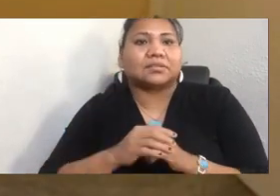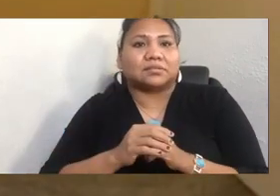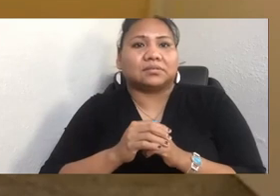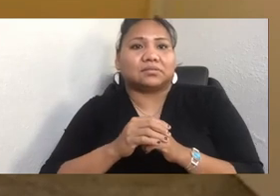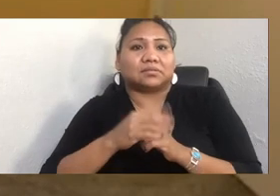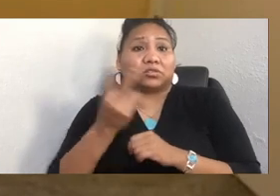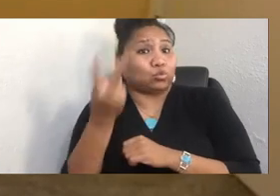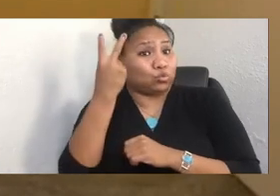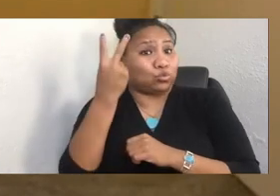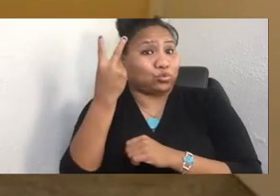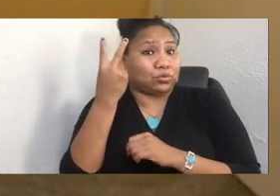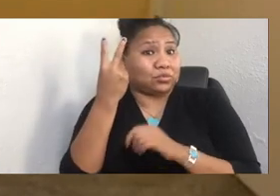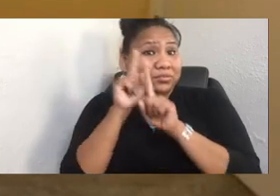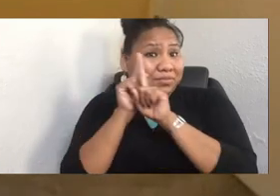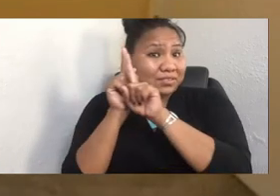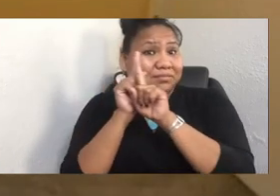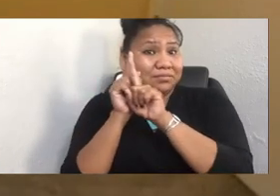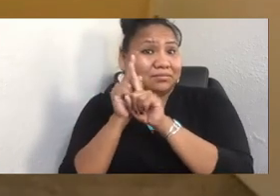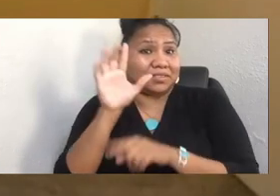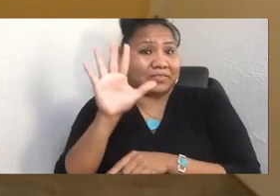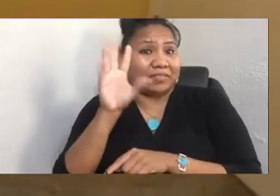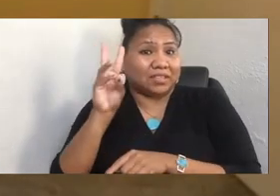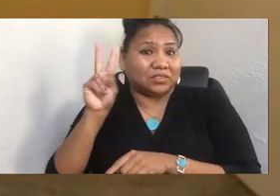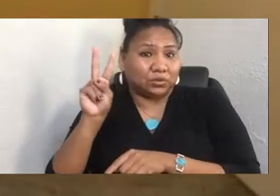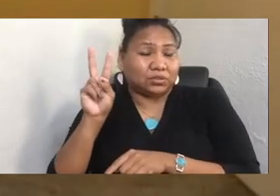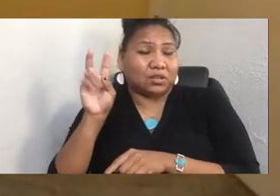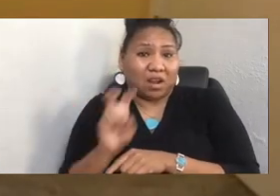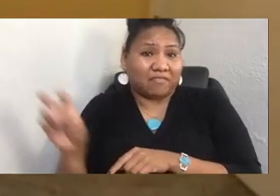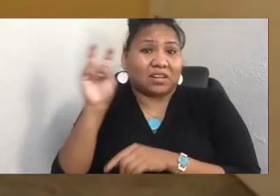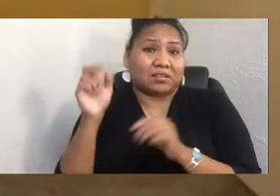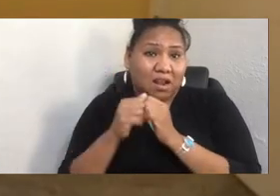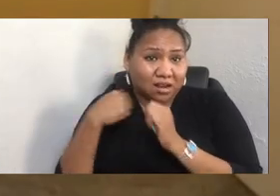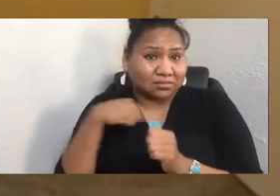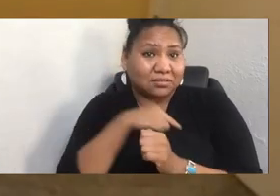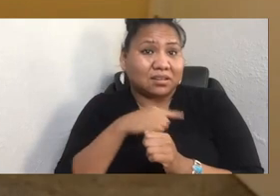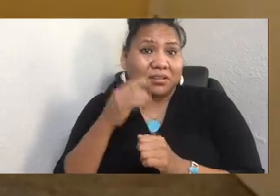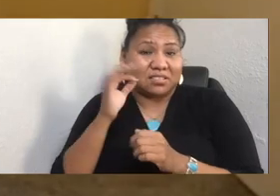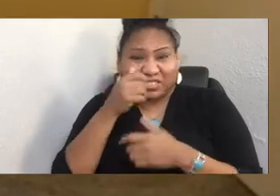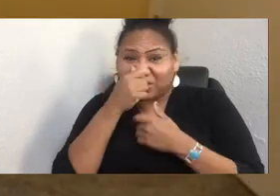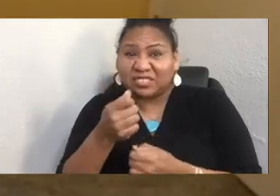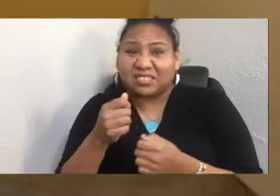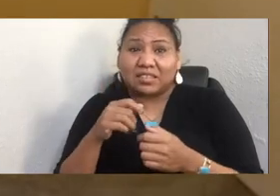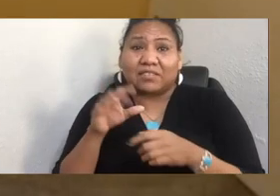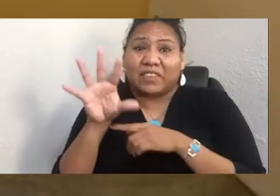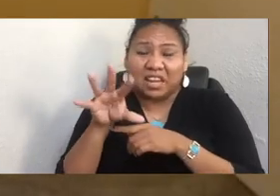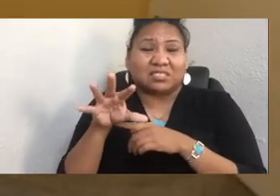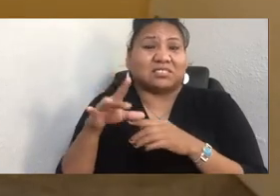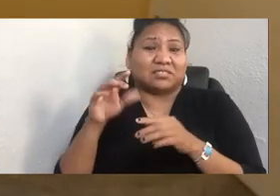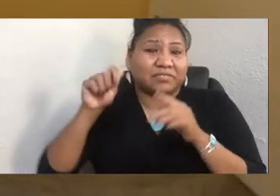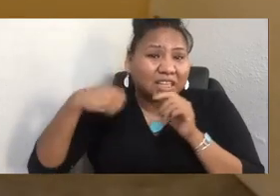to come and travel with us. So if you are interested, if you have filmmaking experience, marketing experience, research assistant,